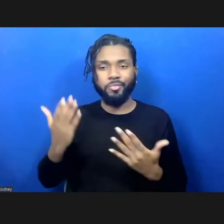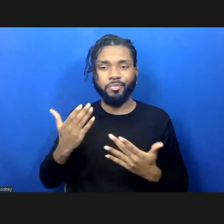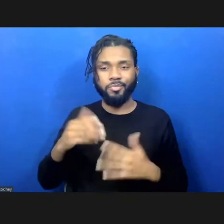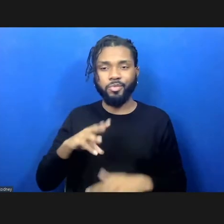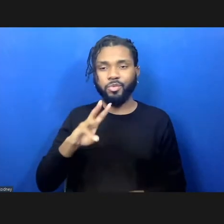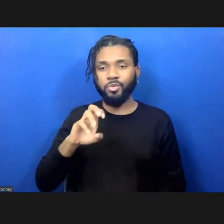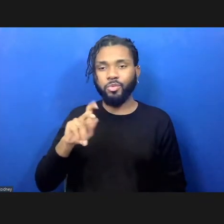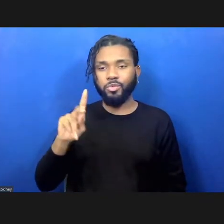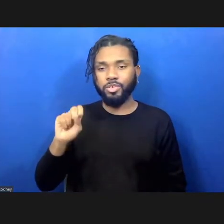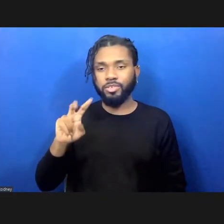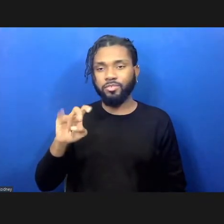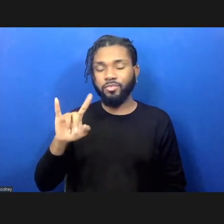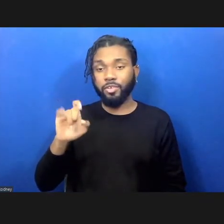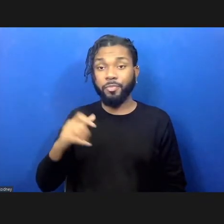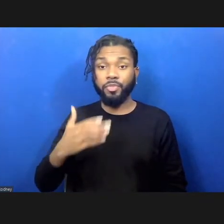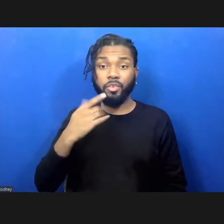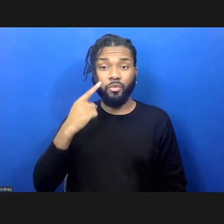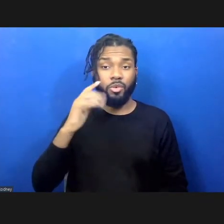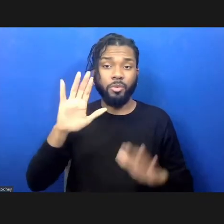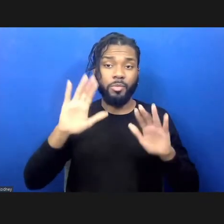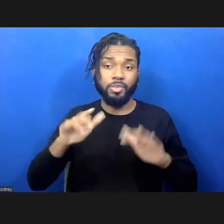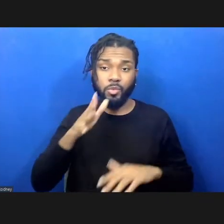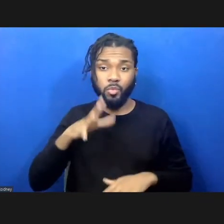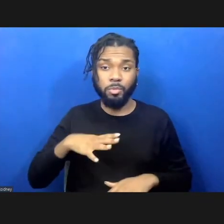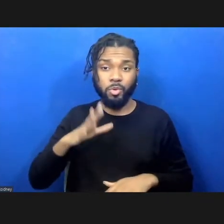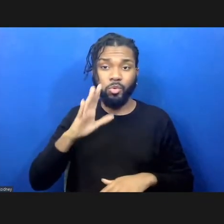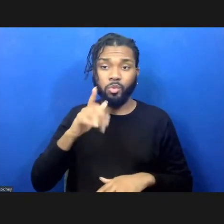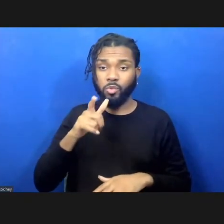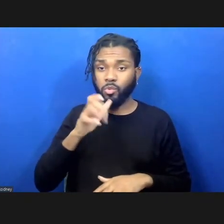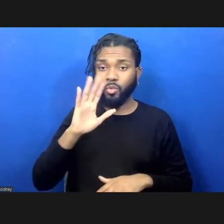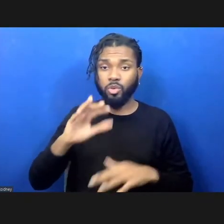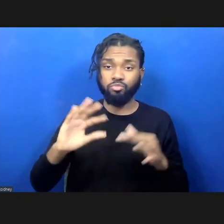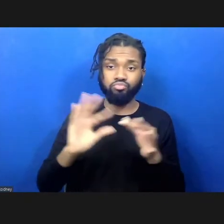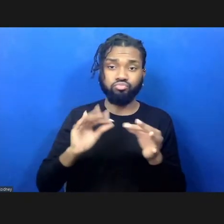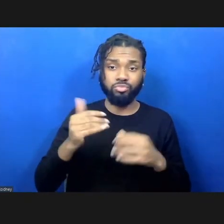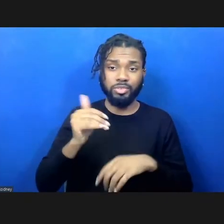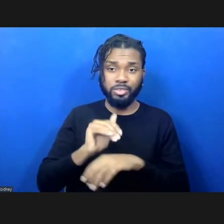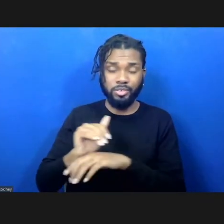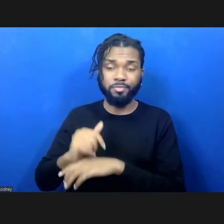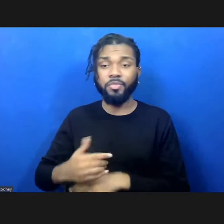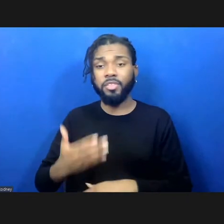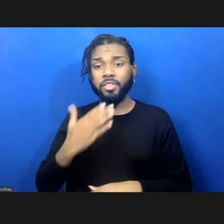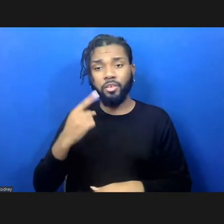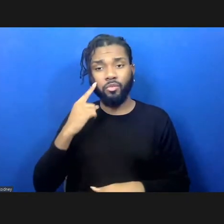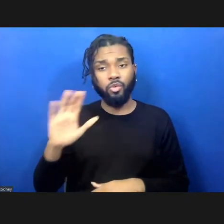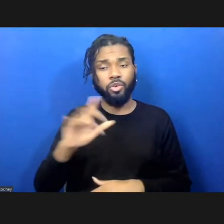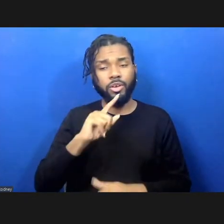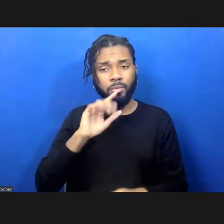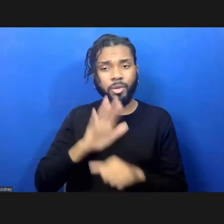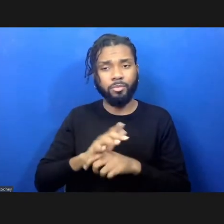Thank you to the amazing women who will be our speakers this evening. Thank you for your commitment to transforming our communities to make our